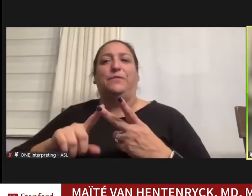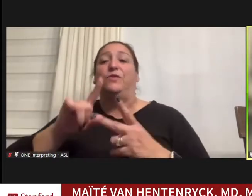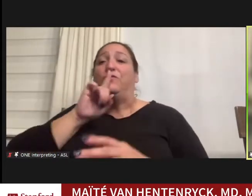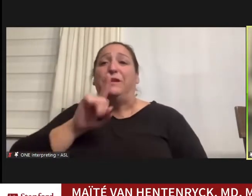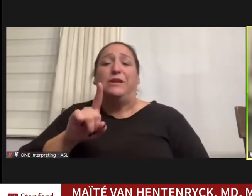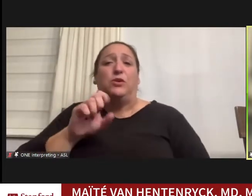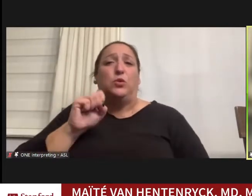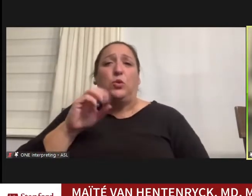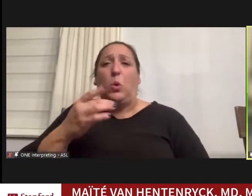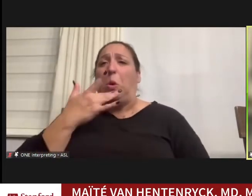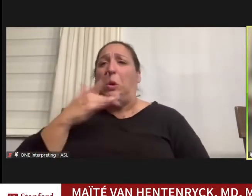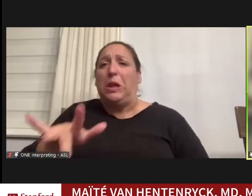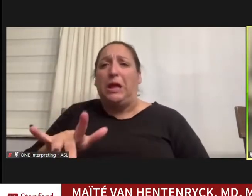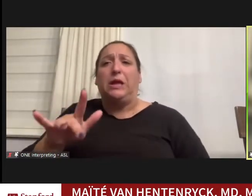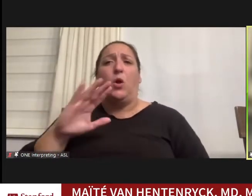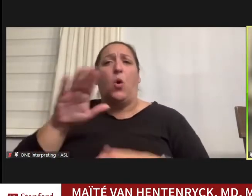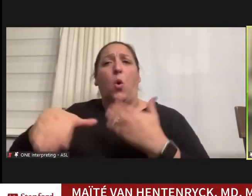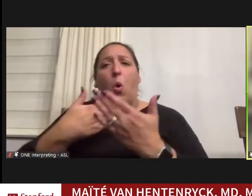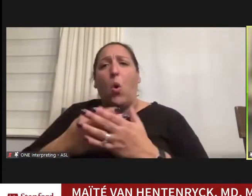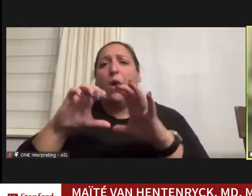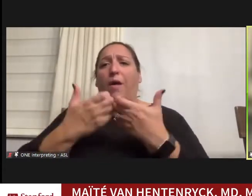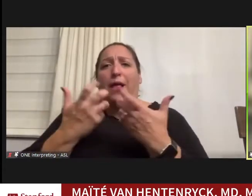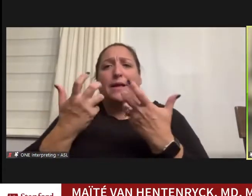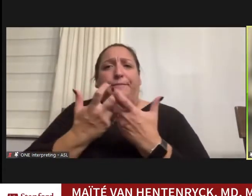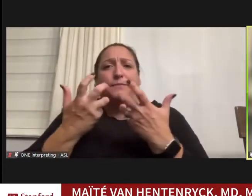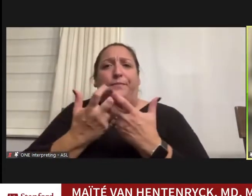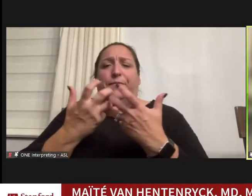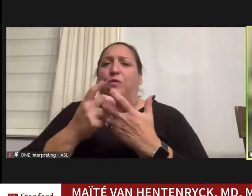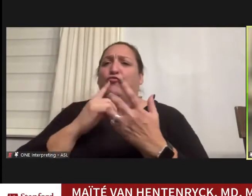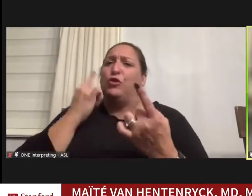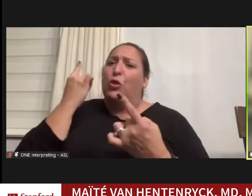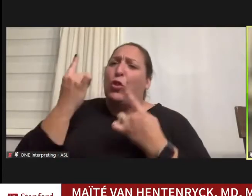that all of my classmates were incredibly thoughtful and kind and considerate people.